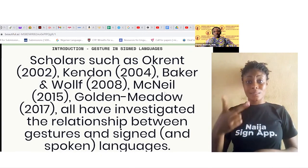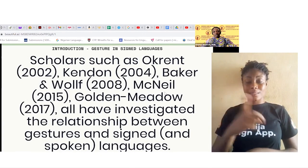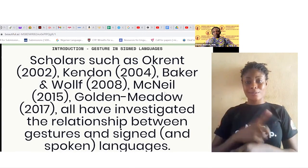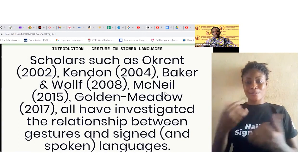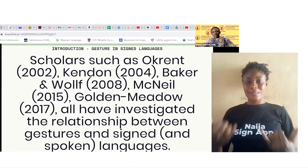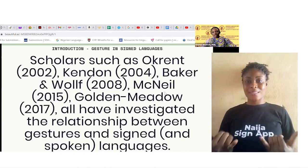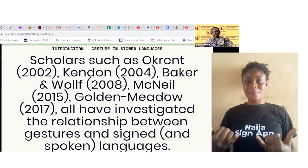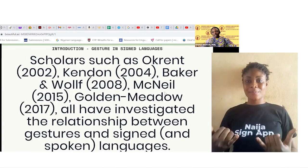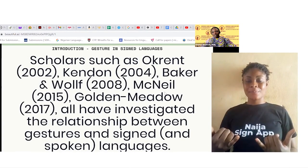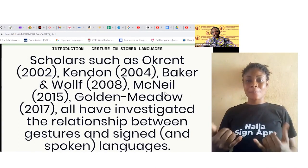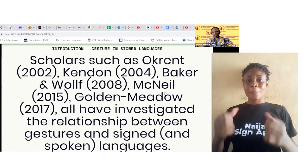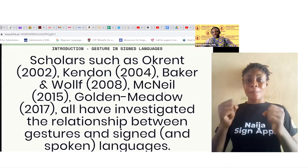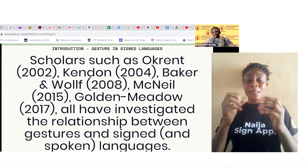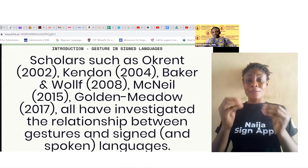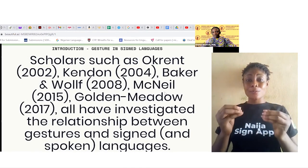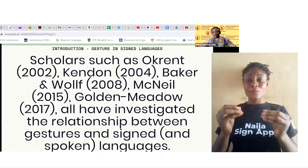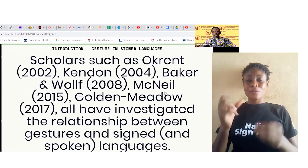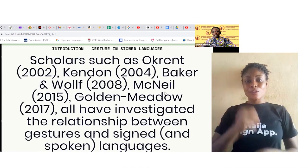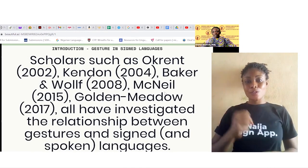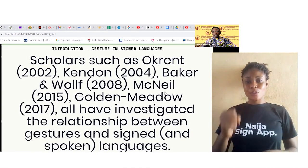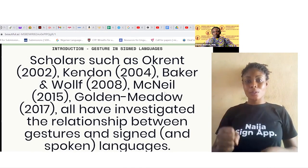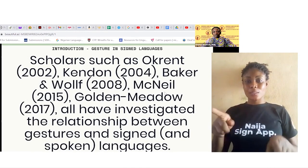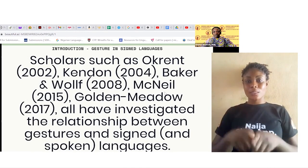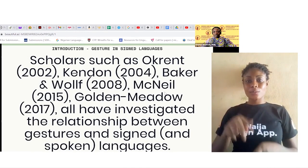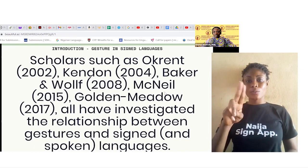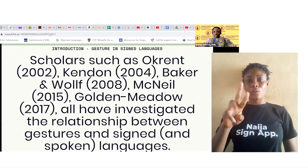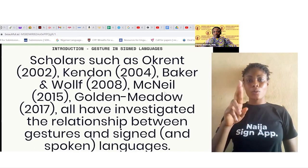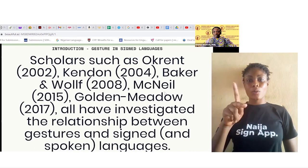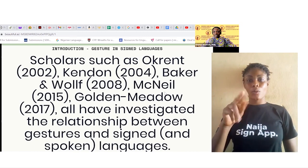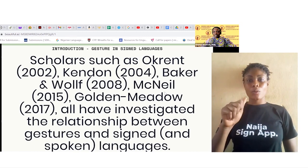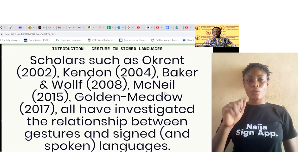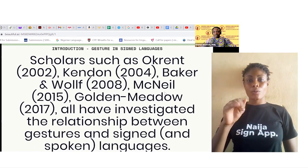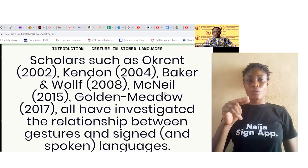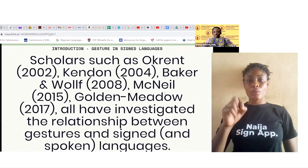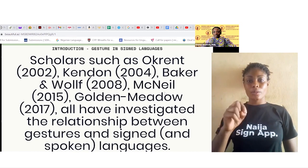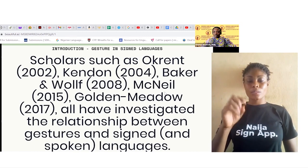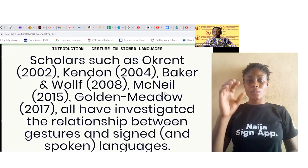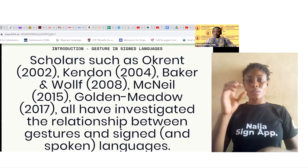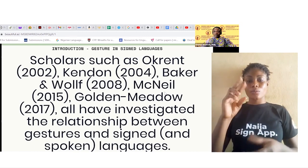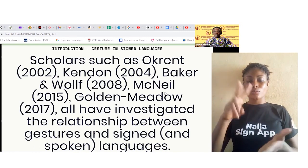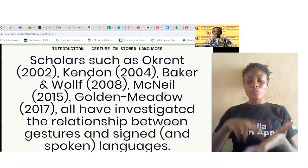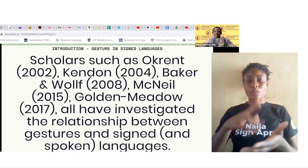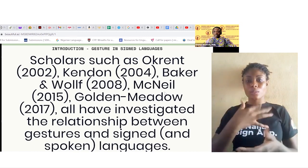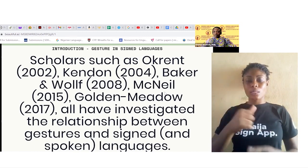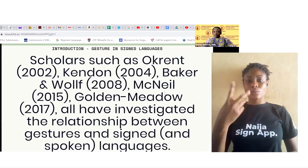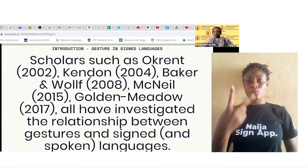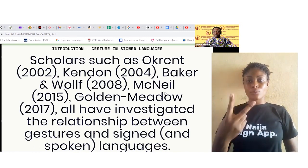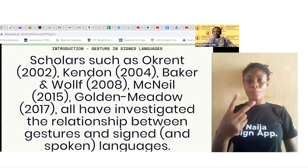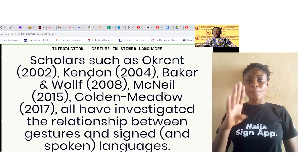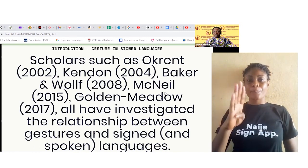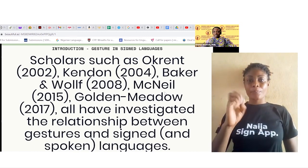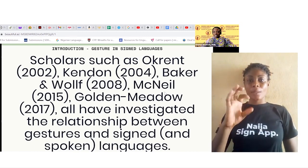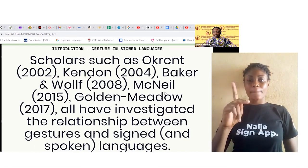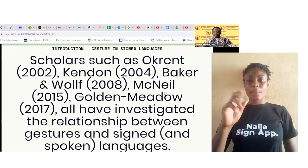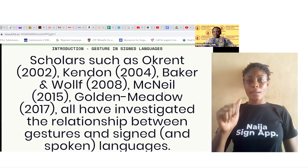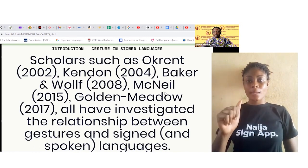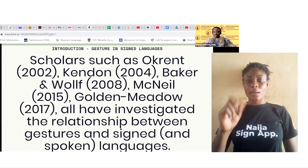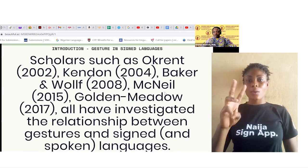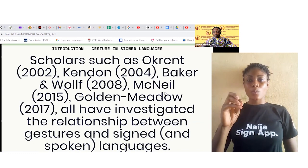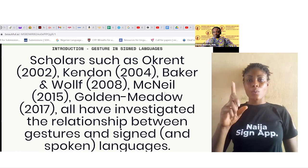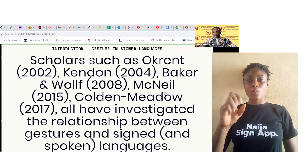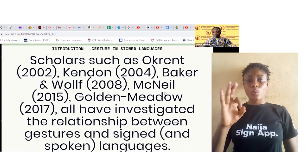So scholars such as Okrent (2002) Kendon (2004) Baker & Wolfe, McNeil, Golden-Meadow,